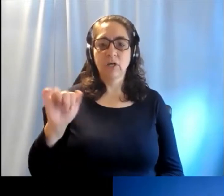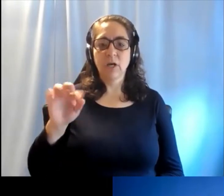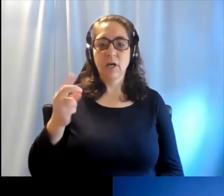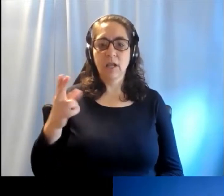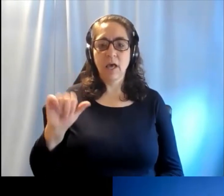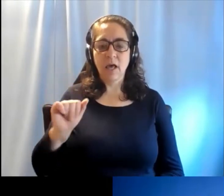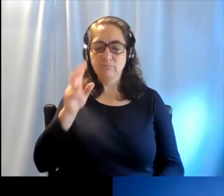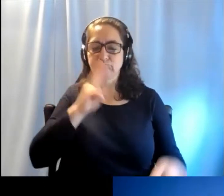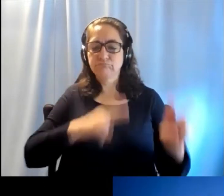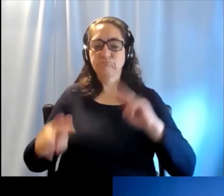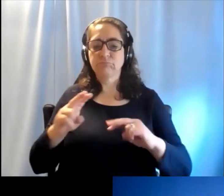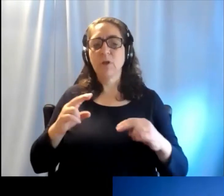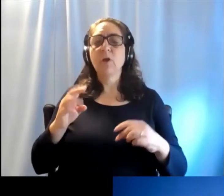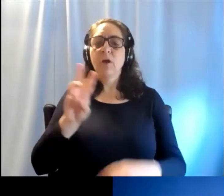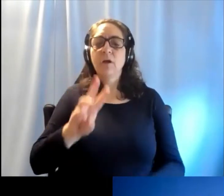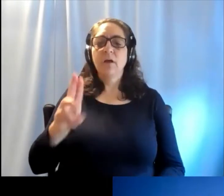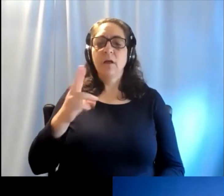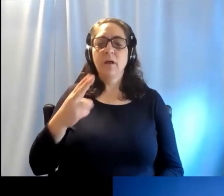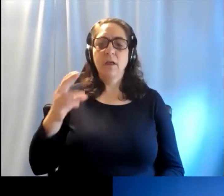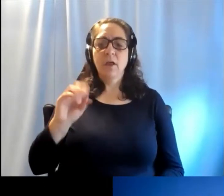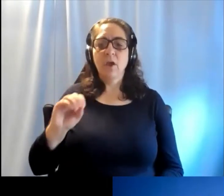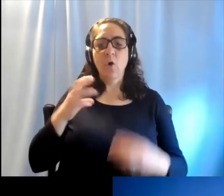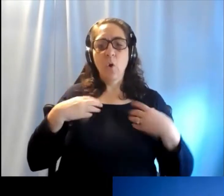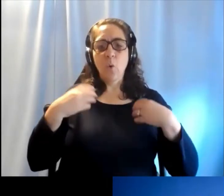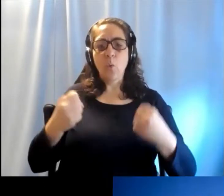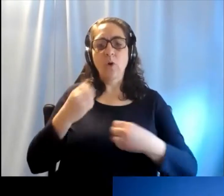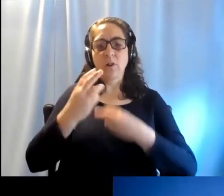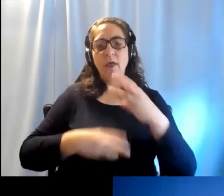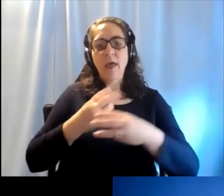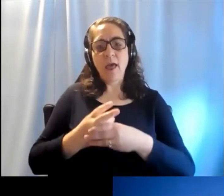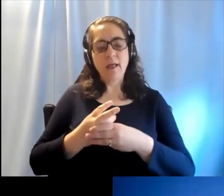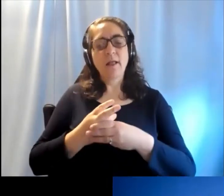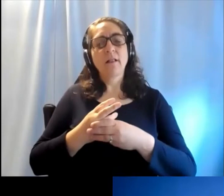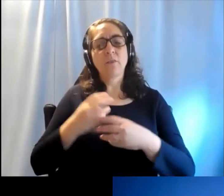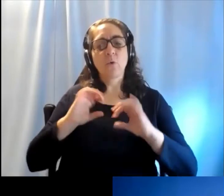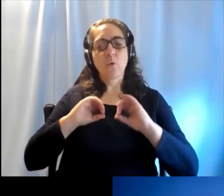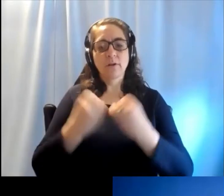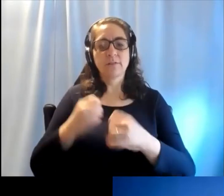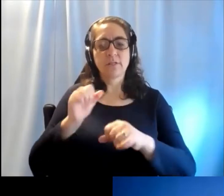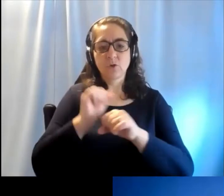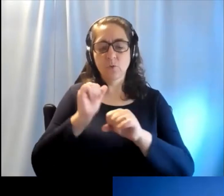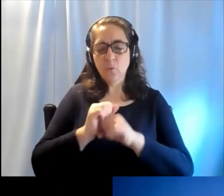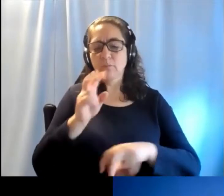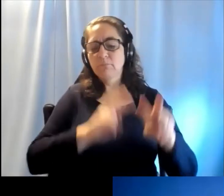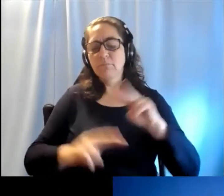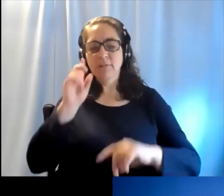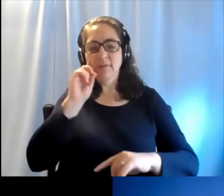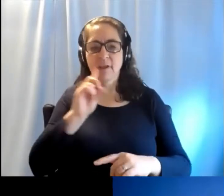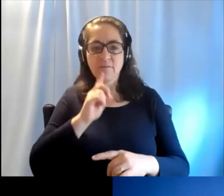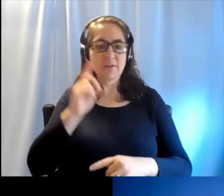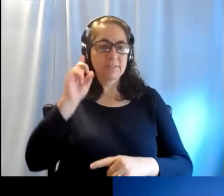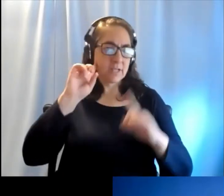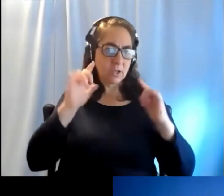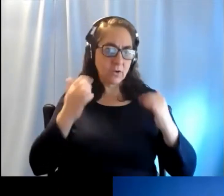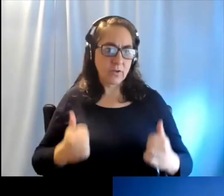Dr. Shelly Chadha oversees the World Health Organization's work on prevention of deafness and hearing loss.